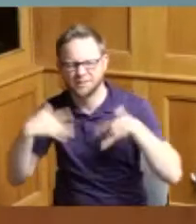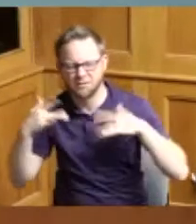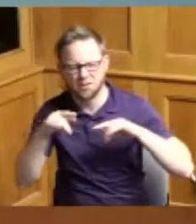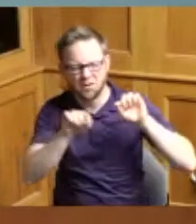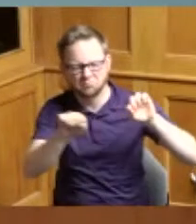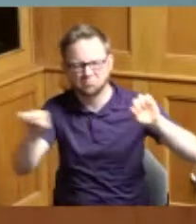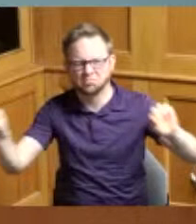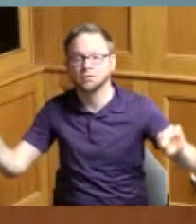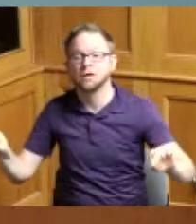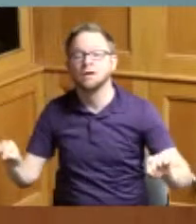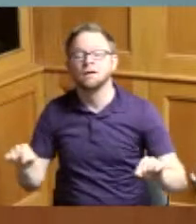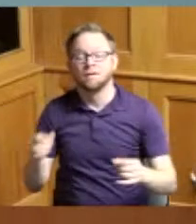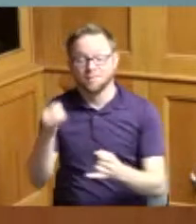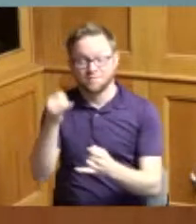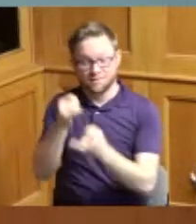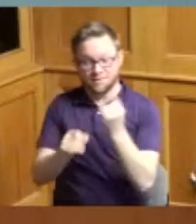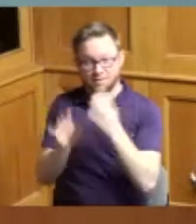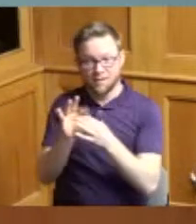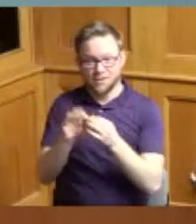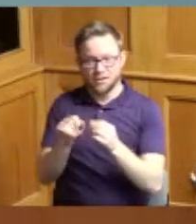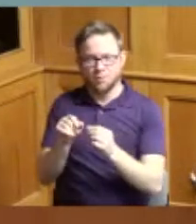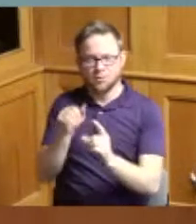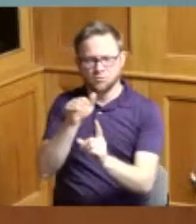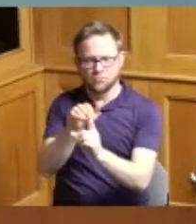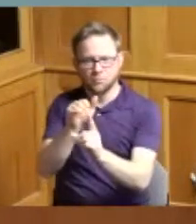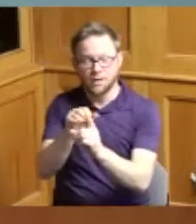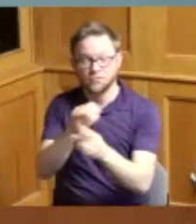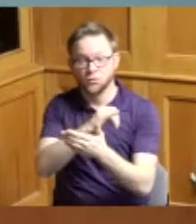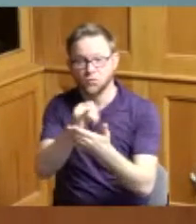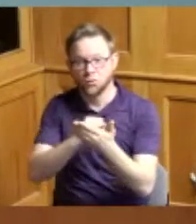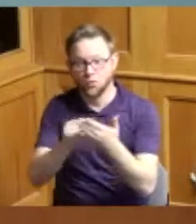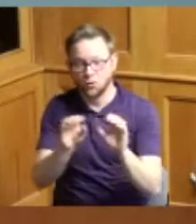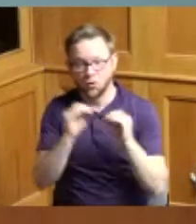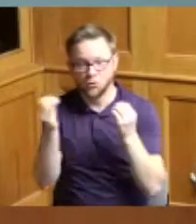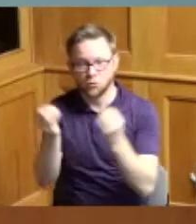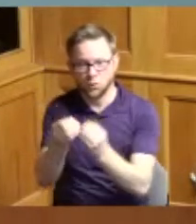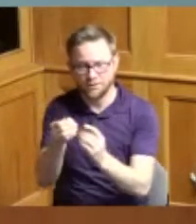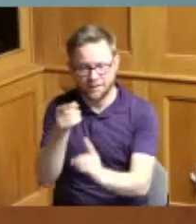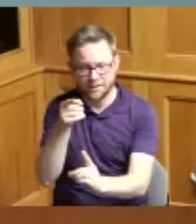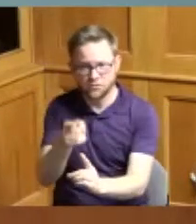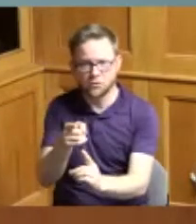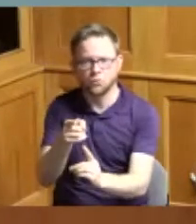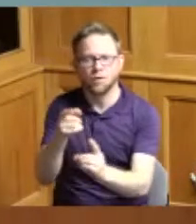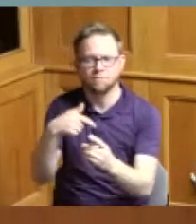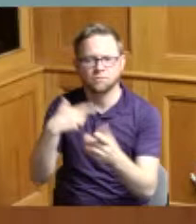want to remind the arts organizations we have put out that grant for arts organizations through our